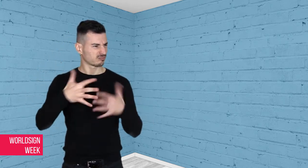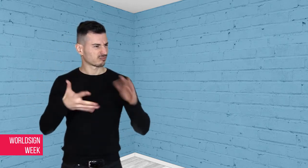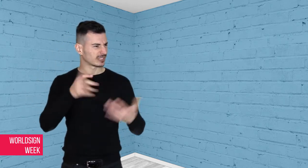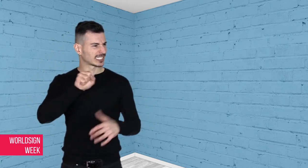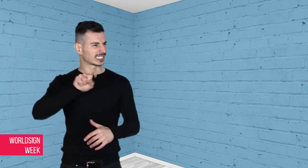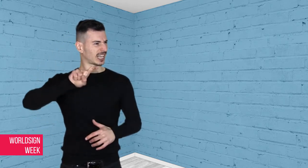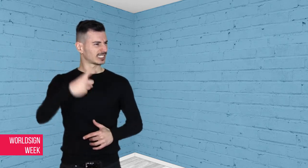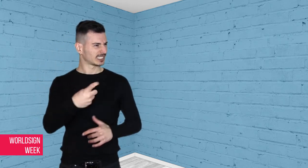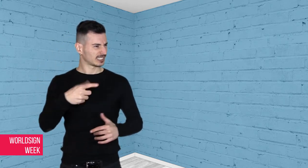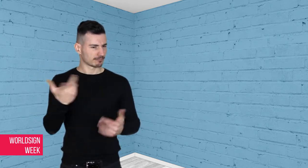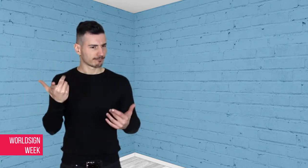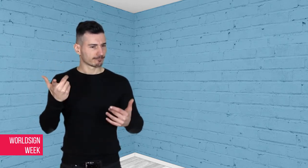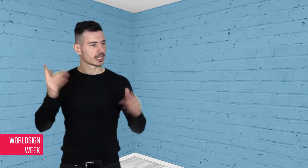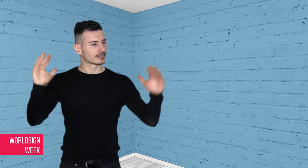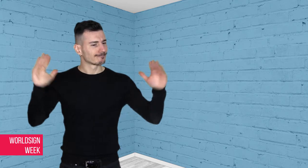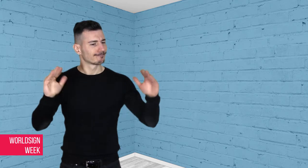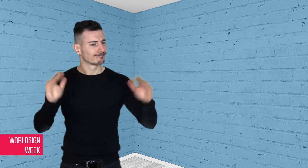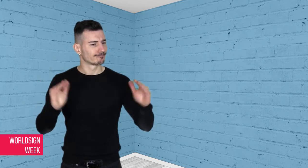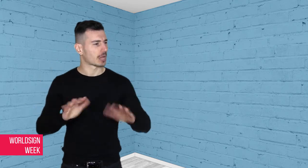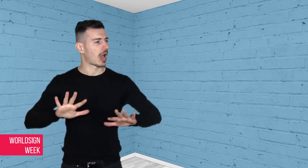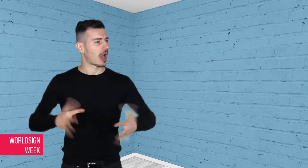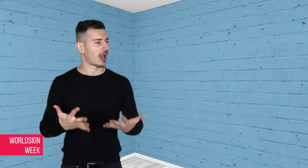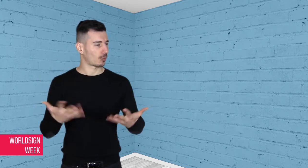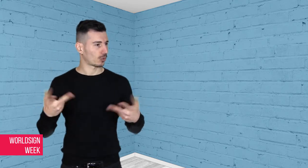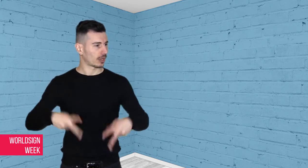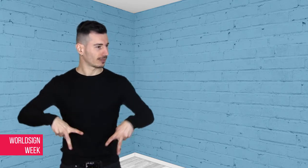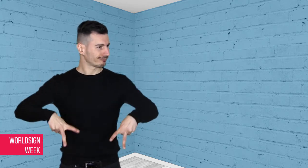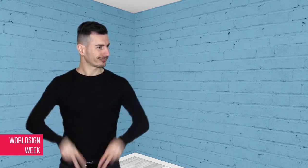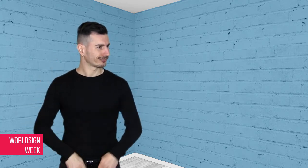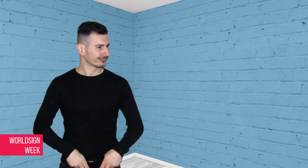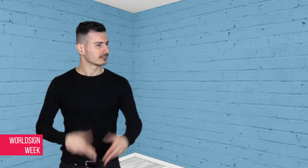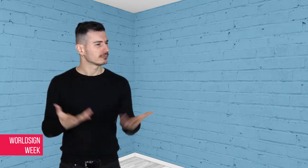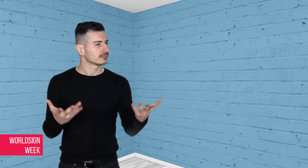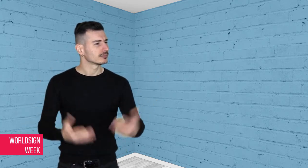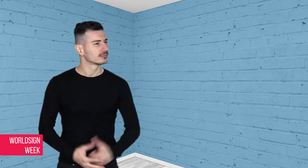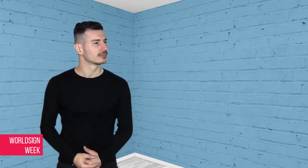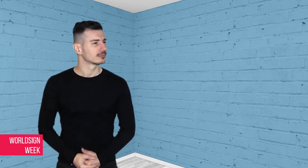castrate sex offenders.